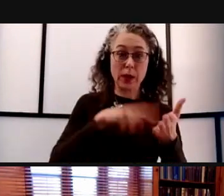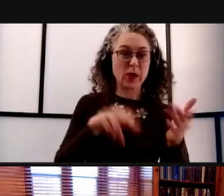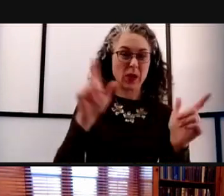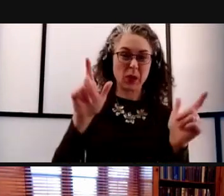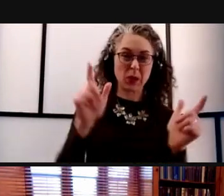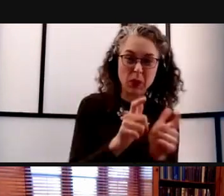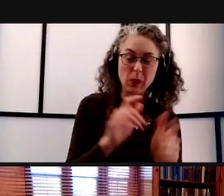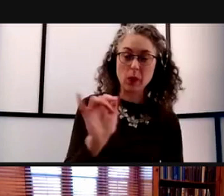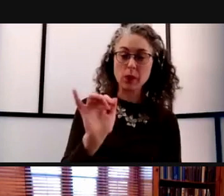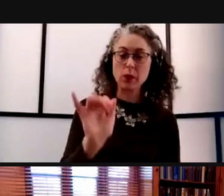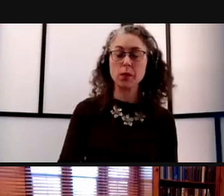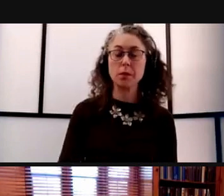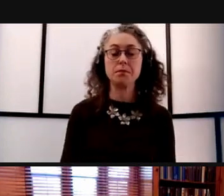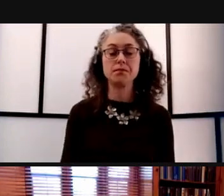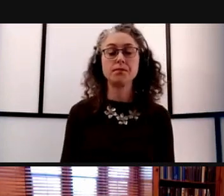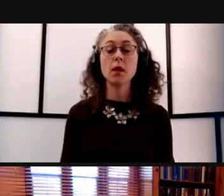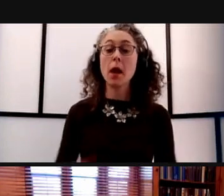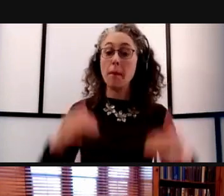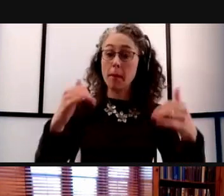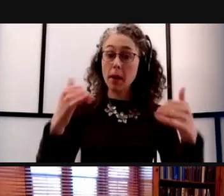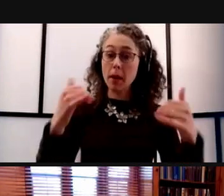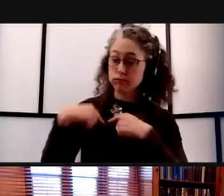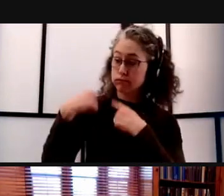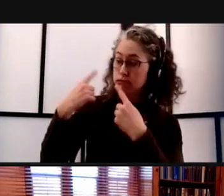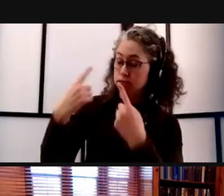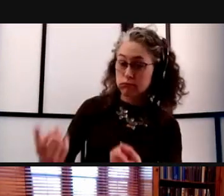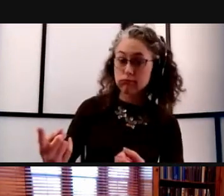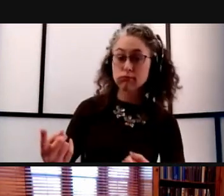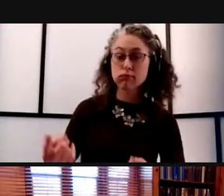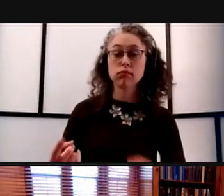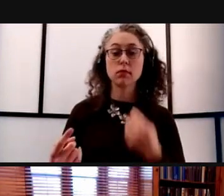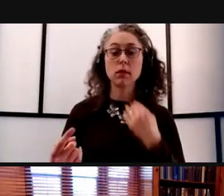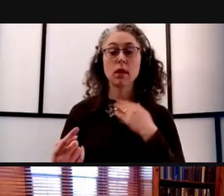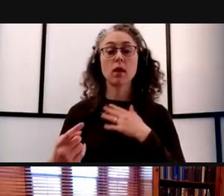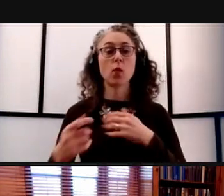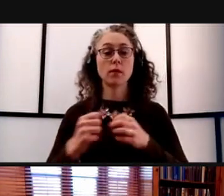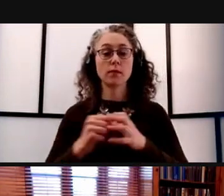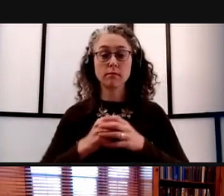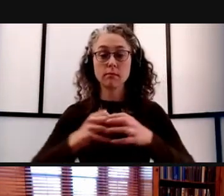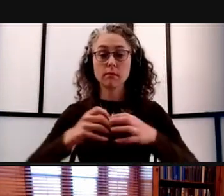Since then we have safely, deliberately and gradually expanded research and scholarship